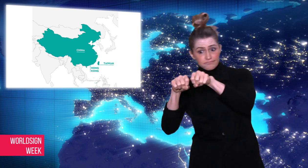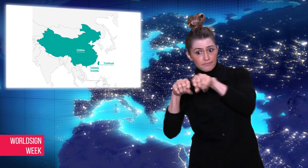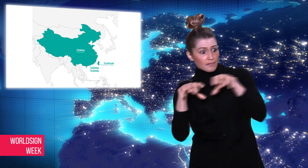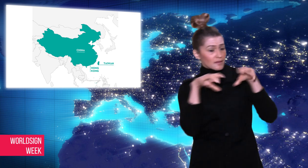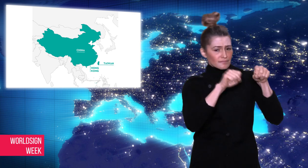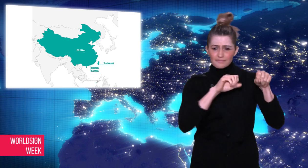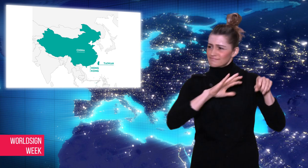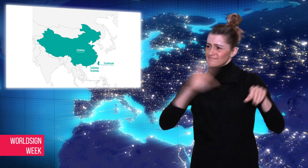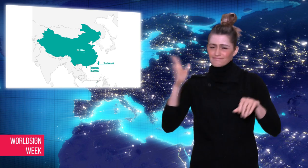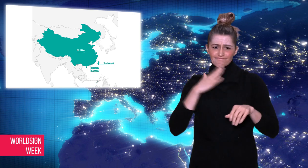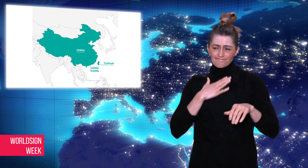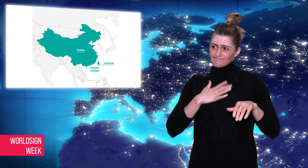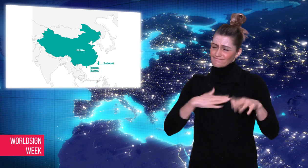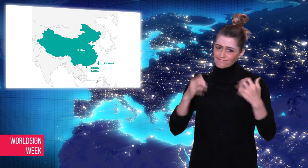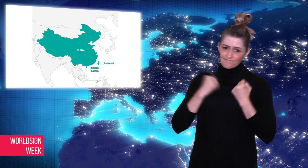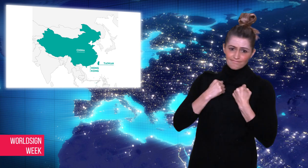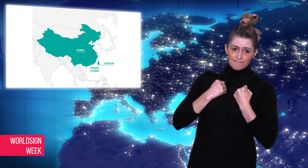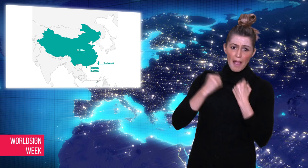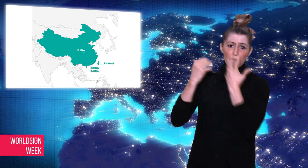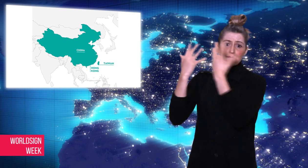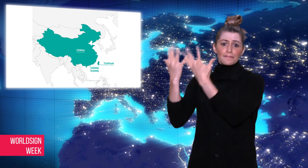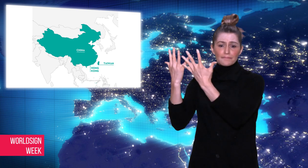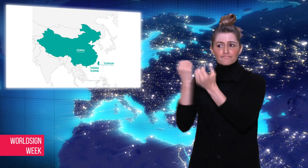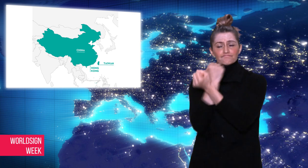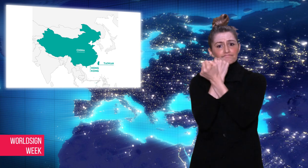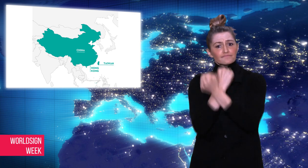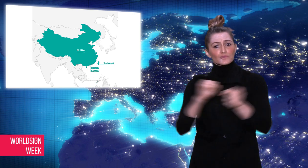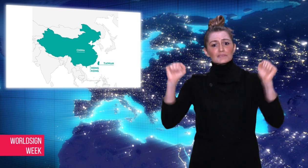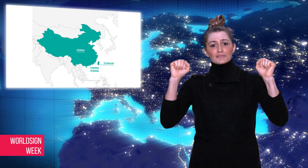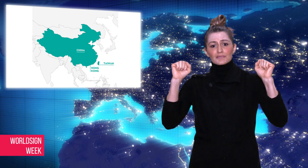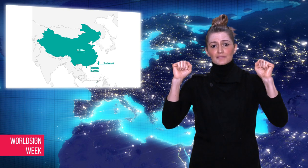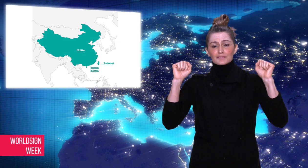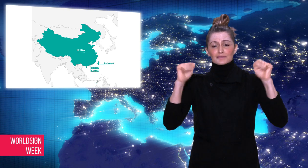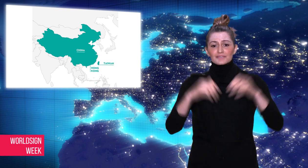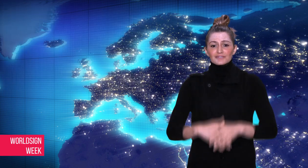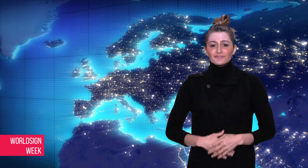independence from China.